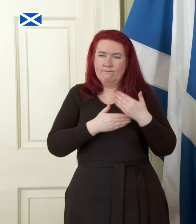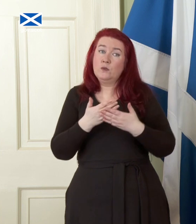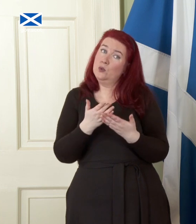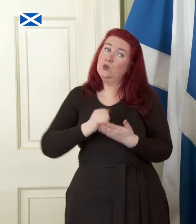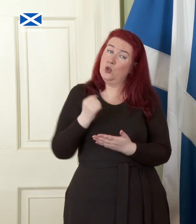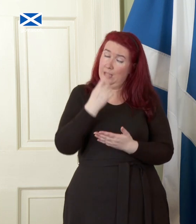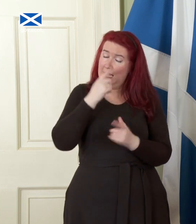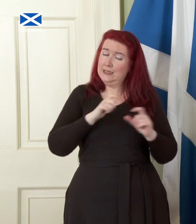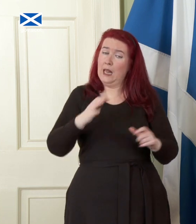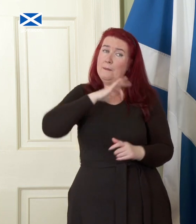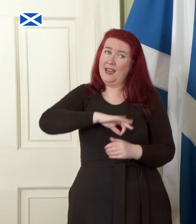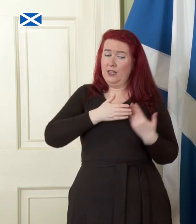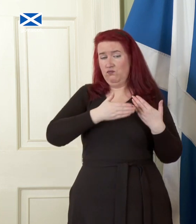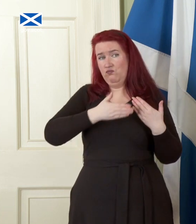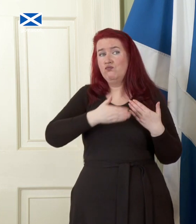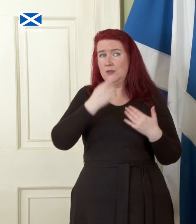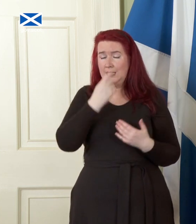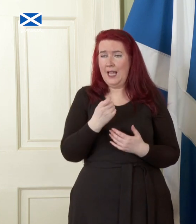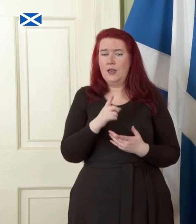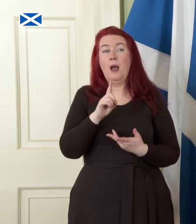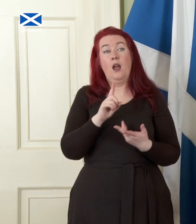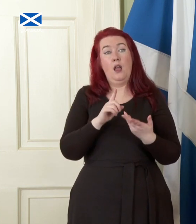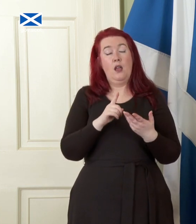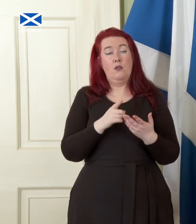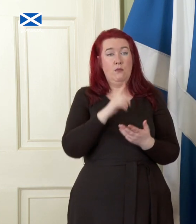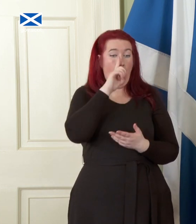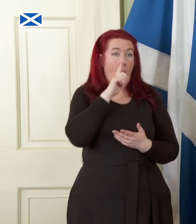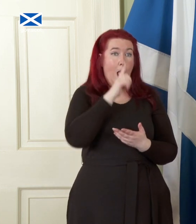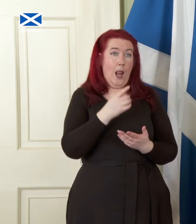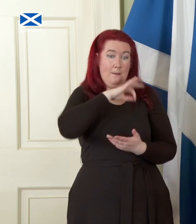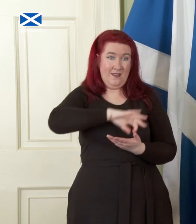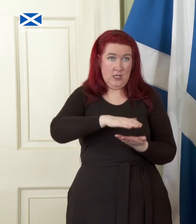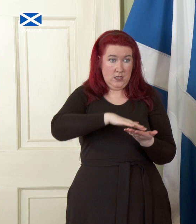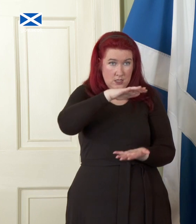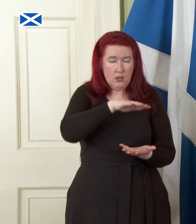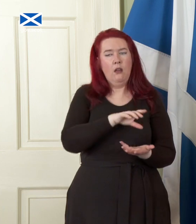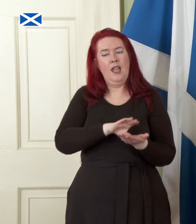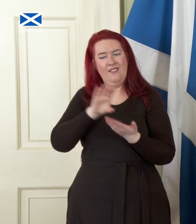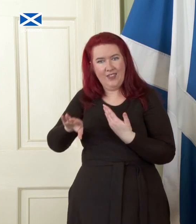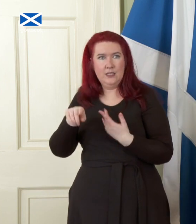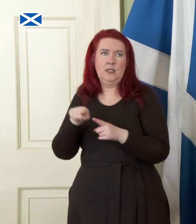some time yet. If we invest remaining oil revenues and use our new borrowing powers responsibly and